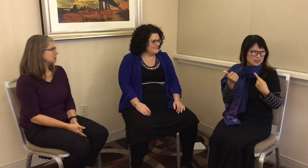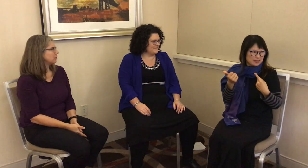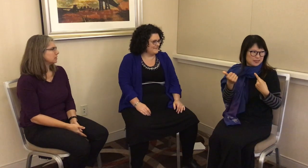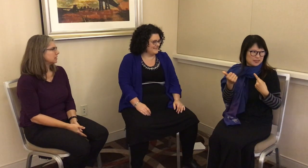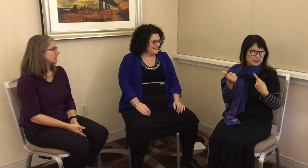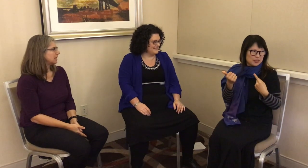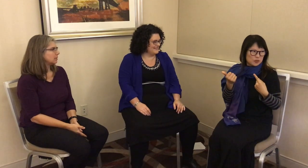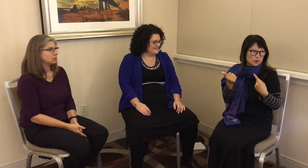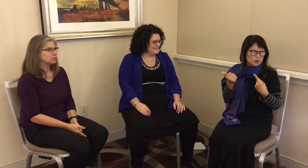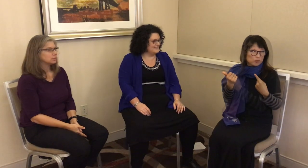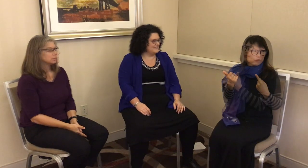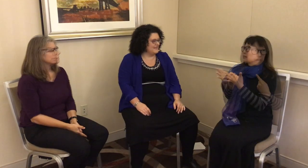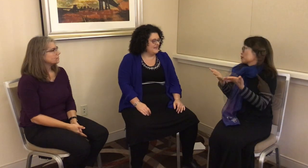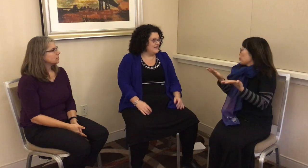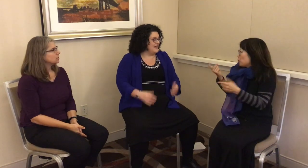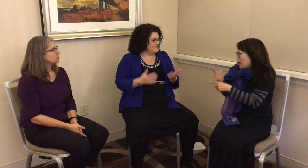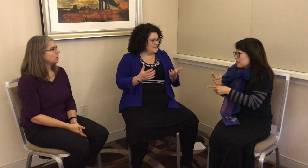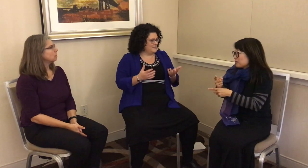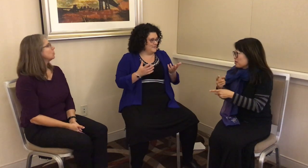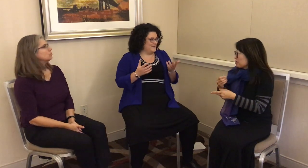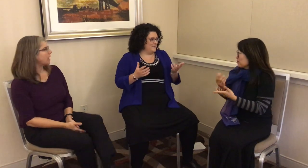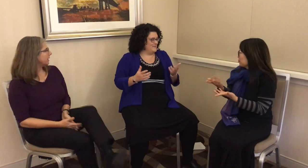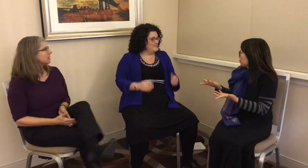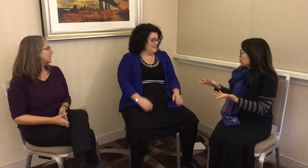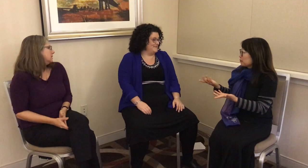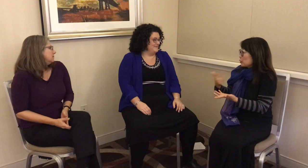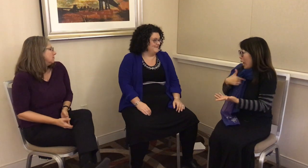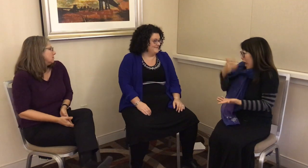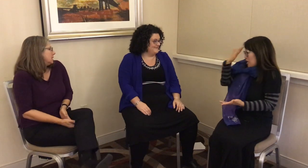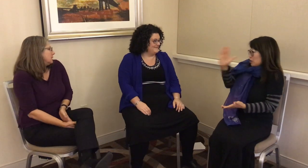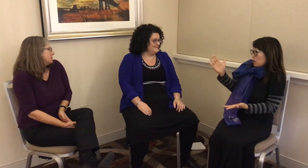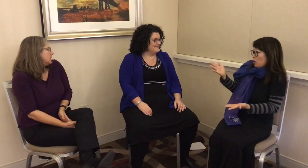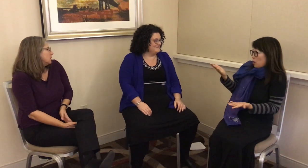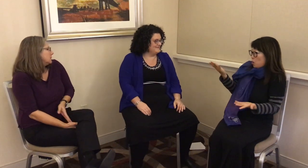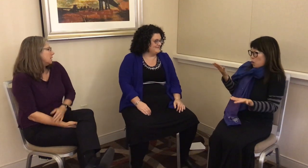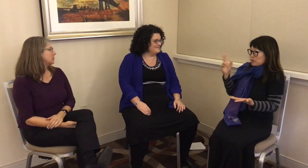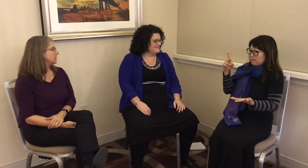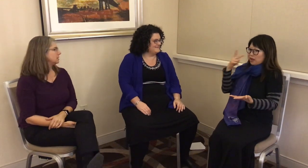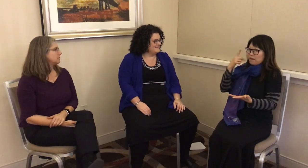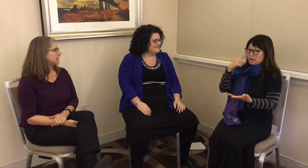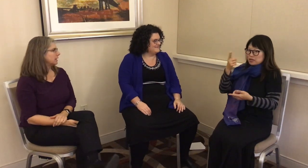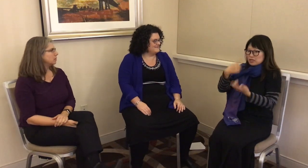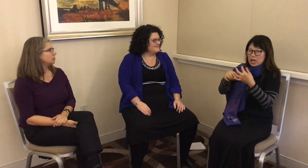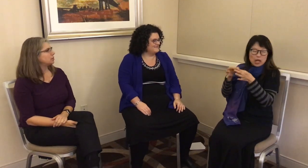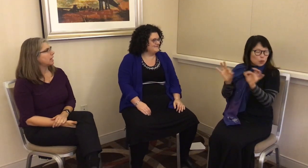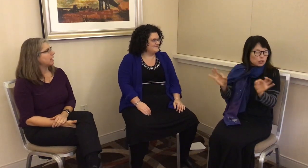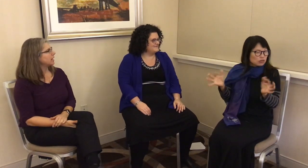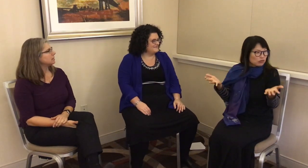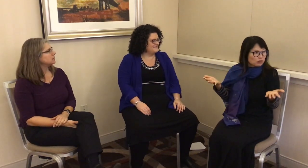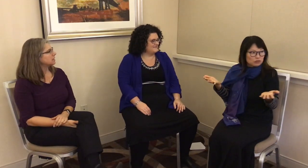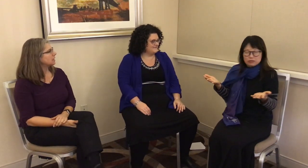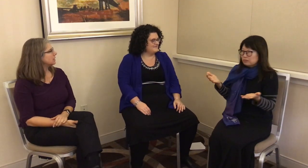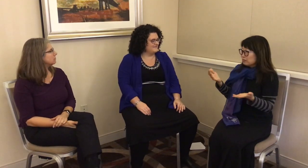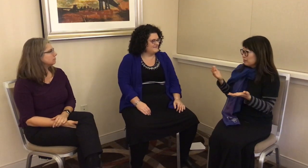for sign language. Right, I didn’t think there was linguistics of sign language and